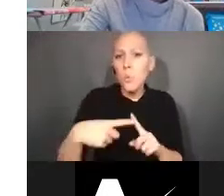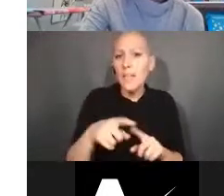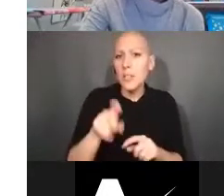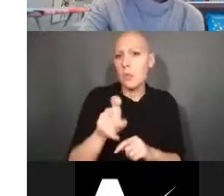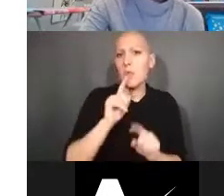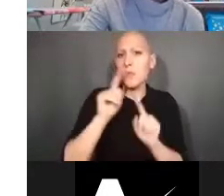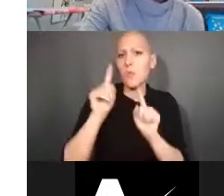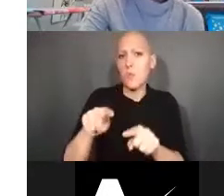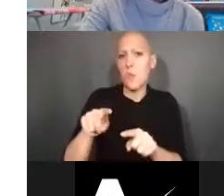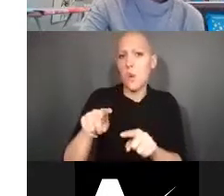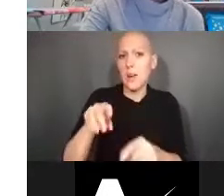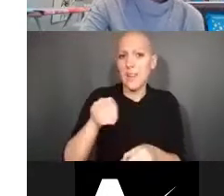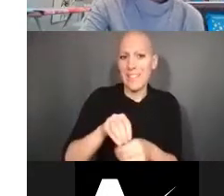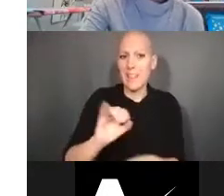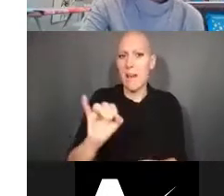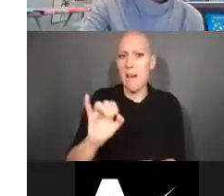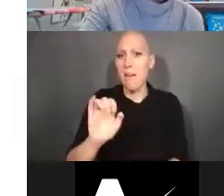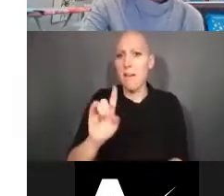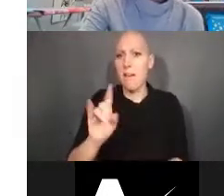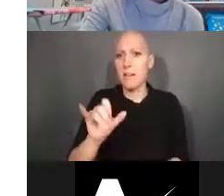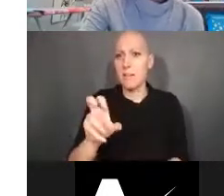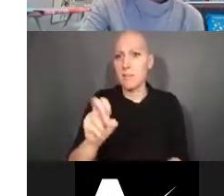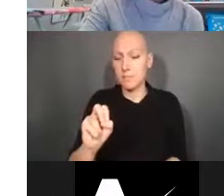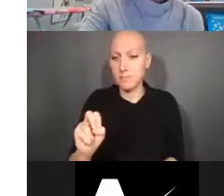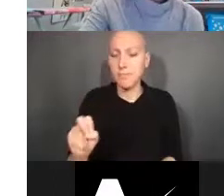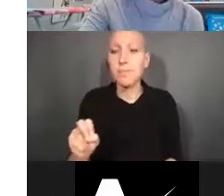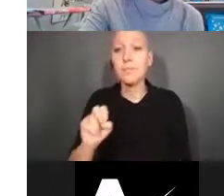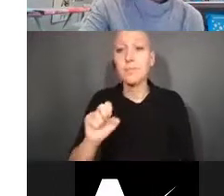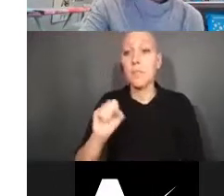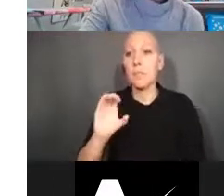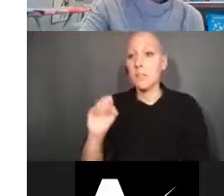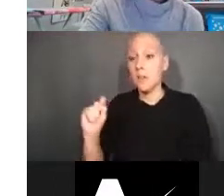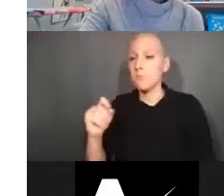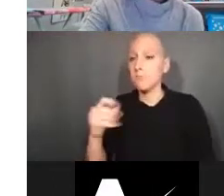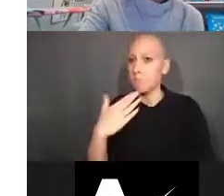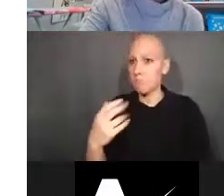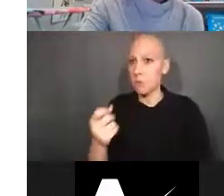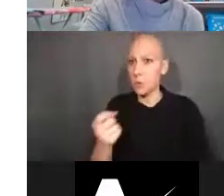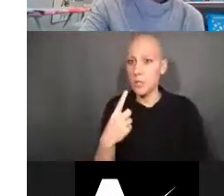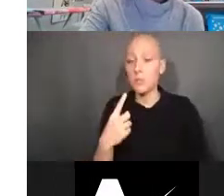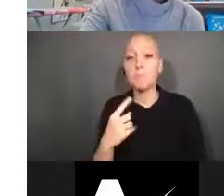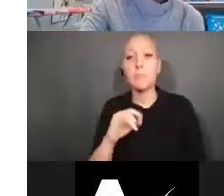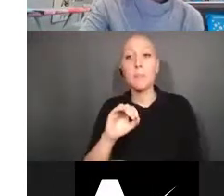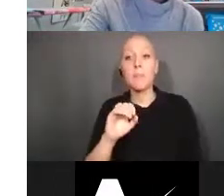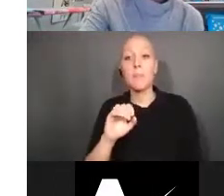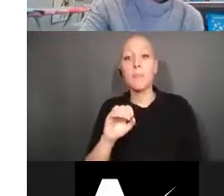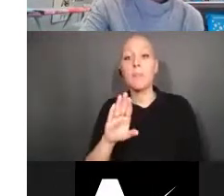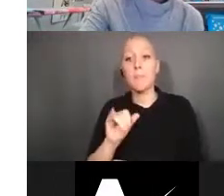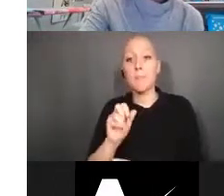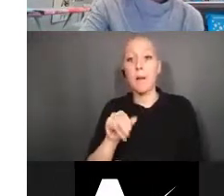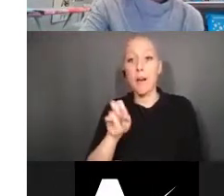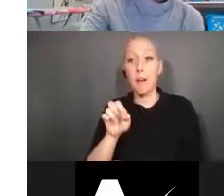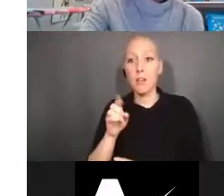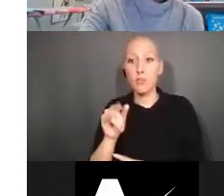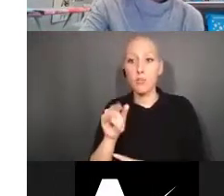Scott Cooper: That's a very good question. So what the says about reporting to the federal government,